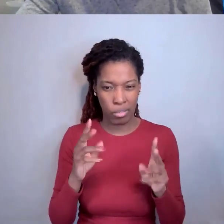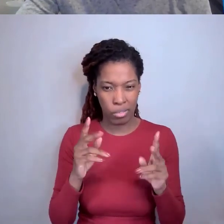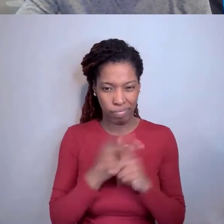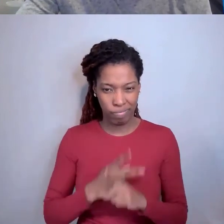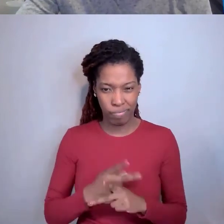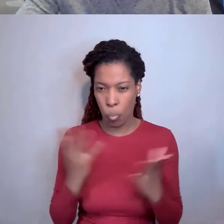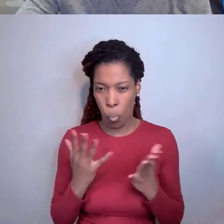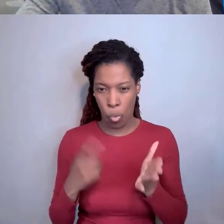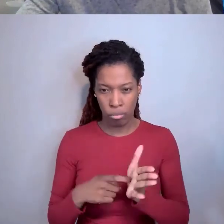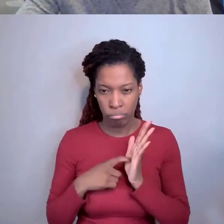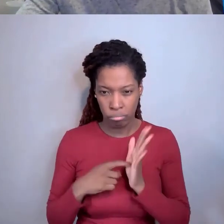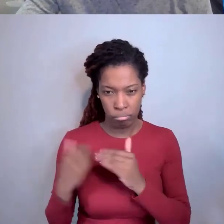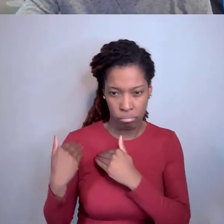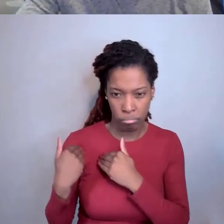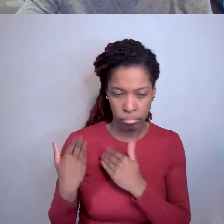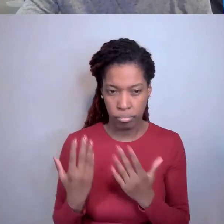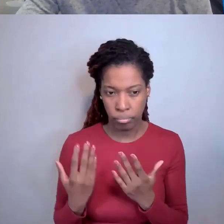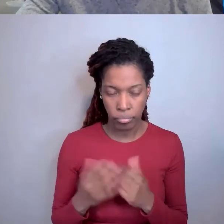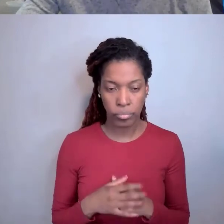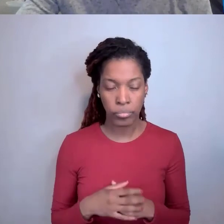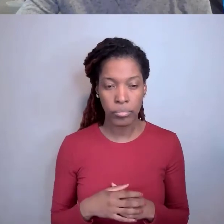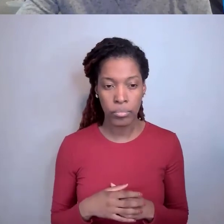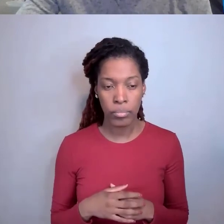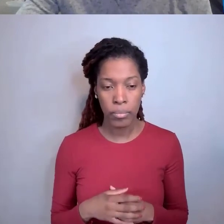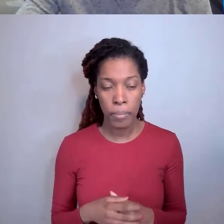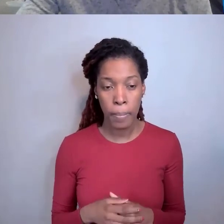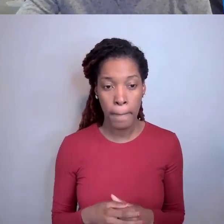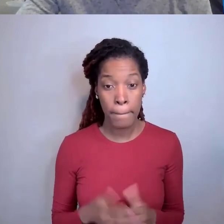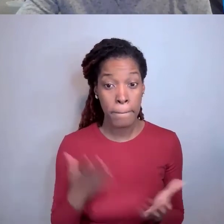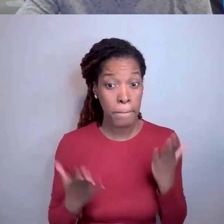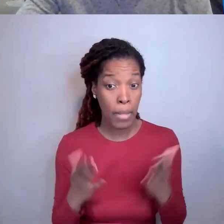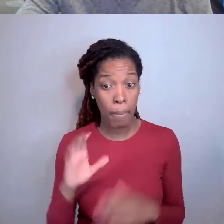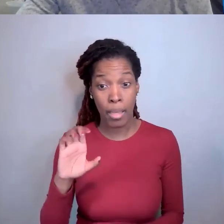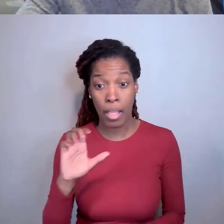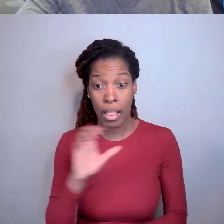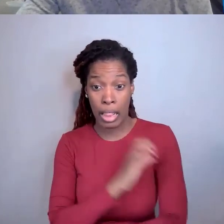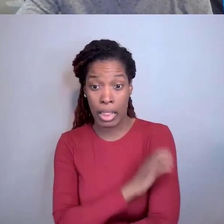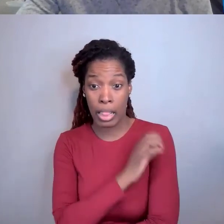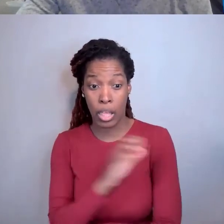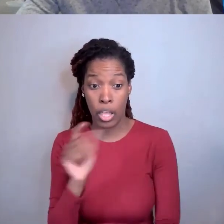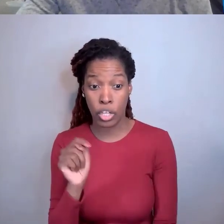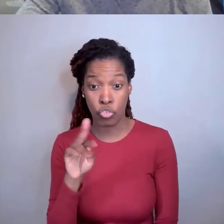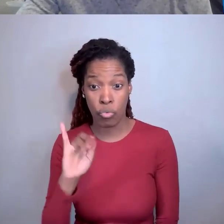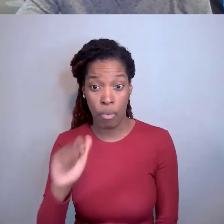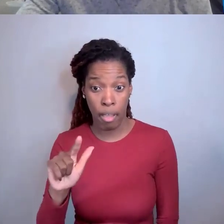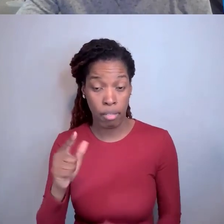Sometimes it can be just a clinical trial that's being ... Taking place at a federal facility.